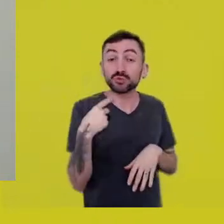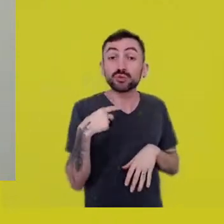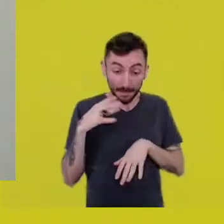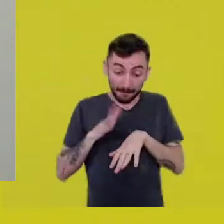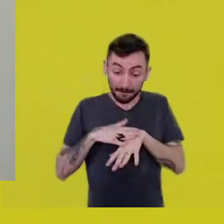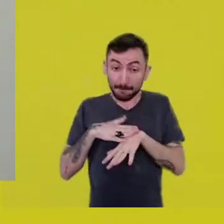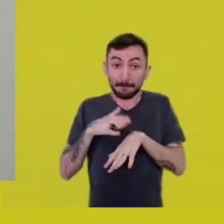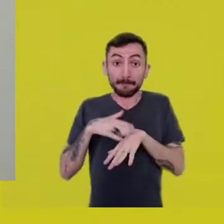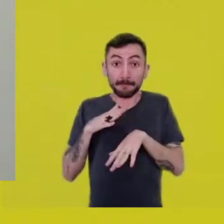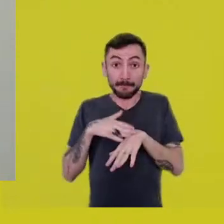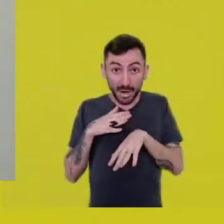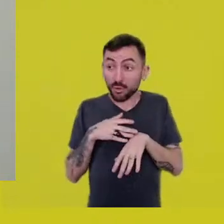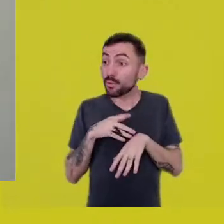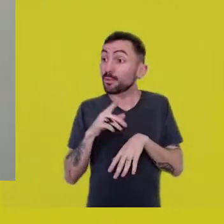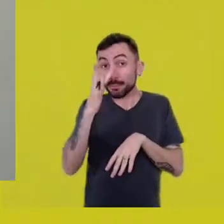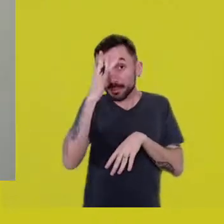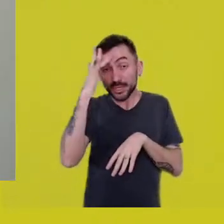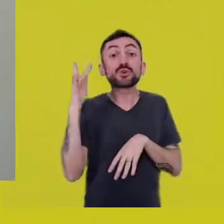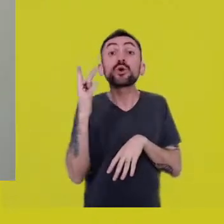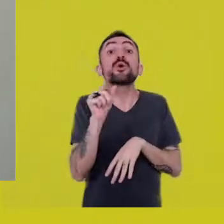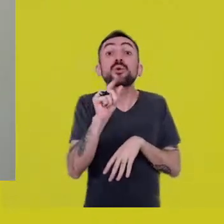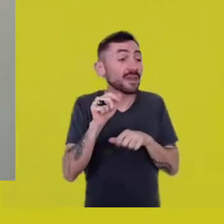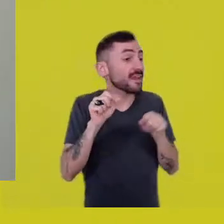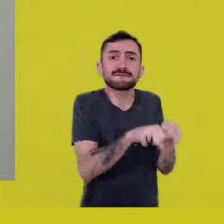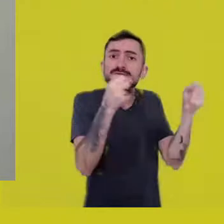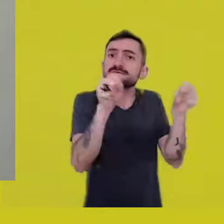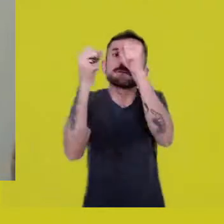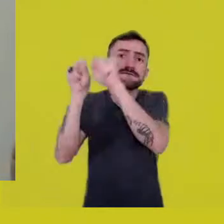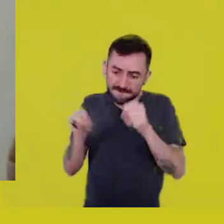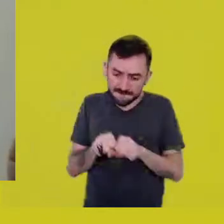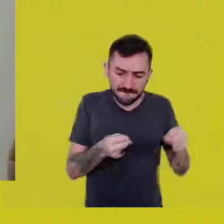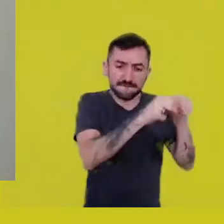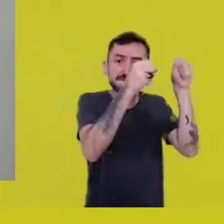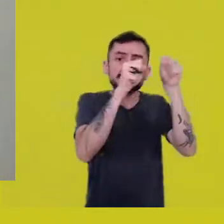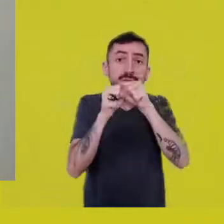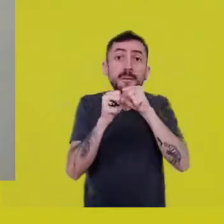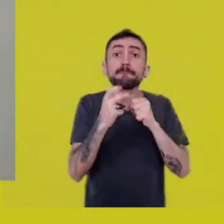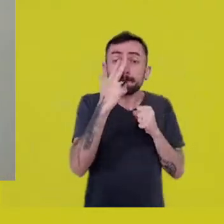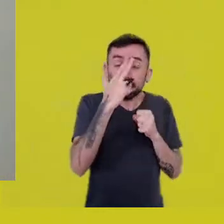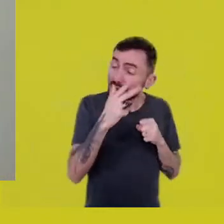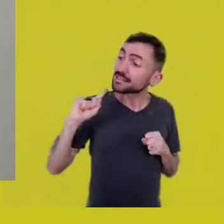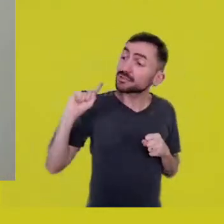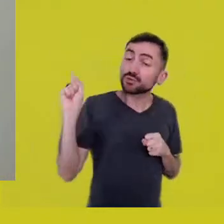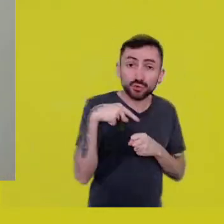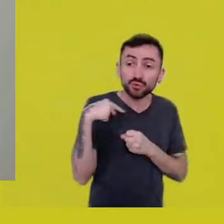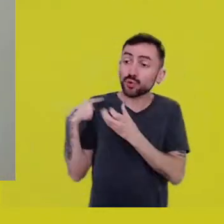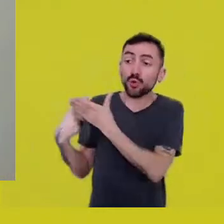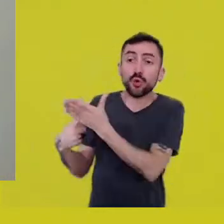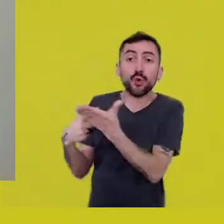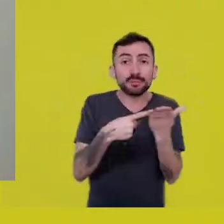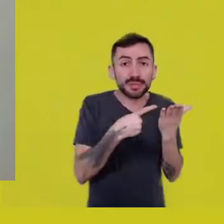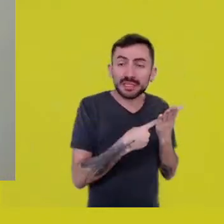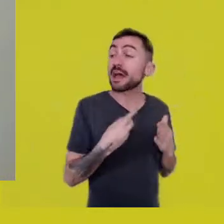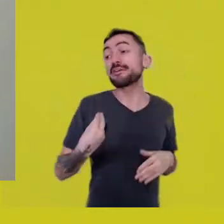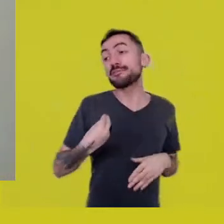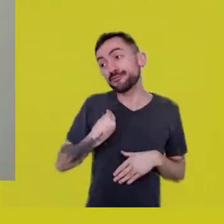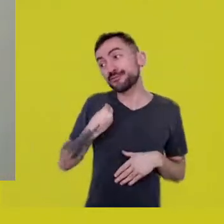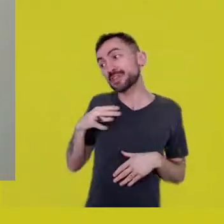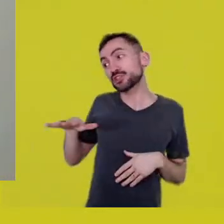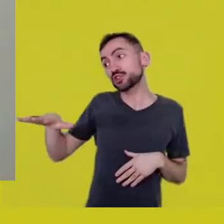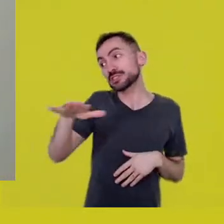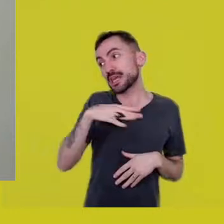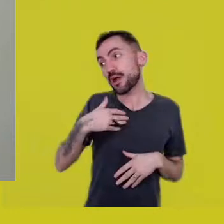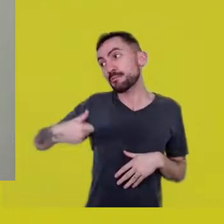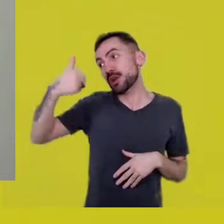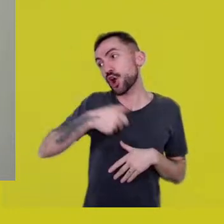by a consensual choice, a way of life which integrates us socially